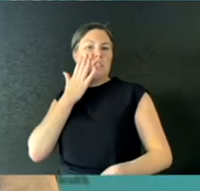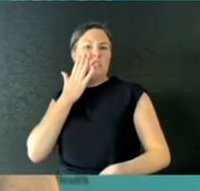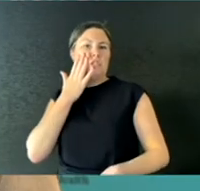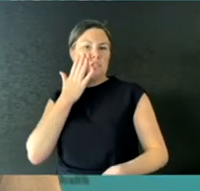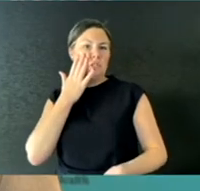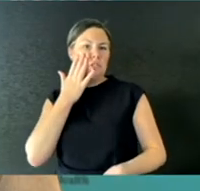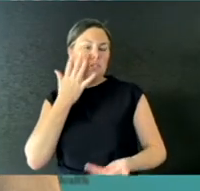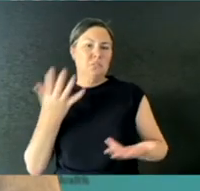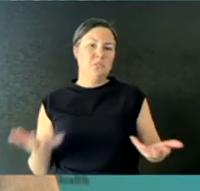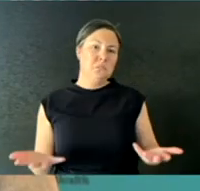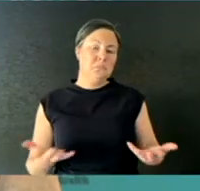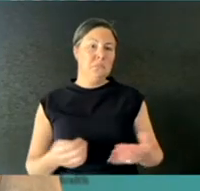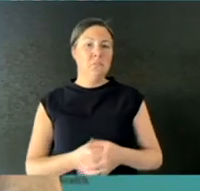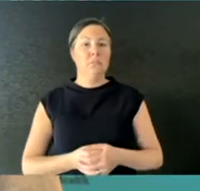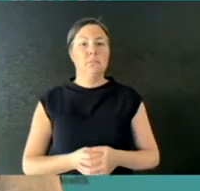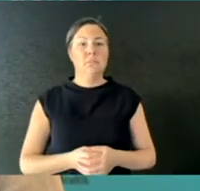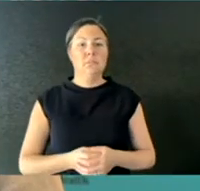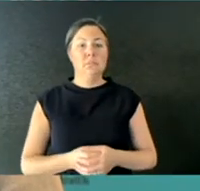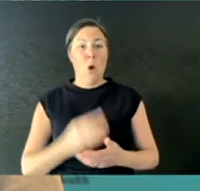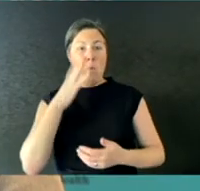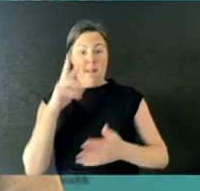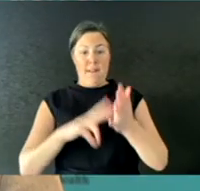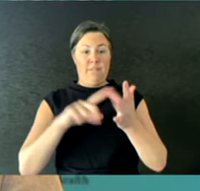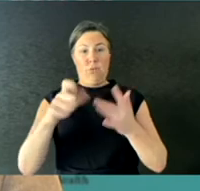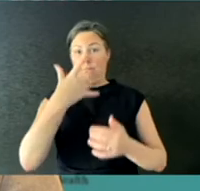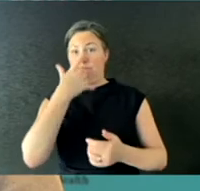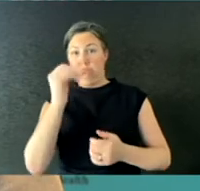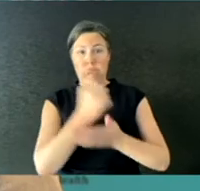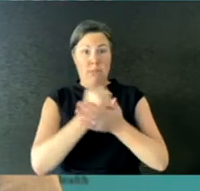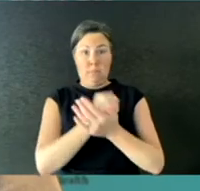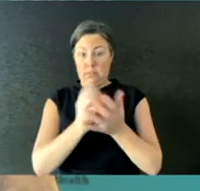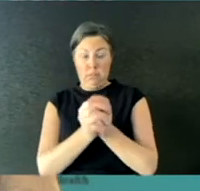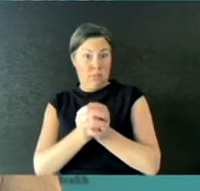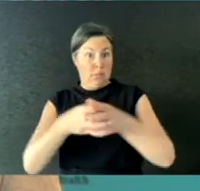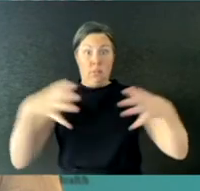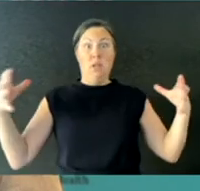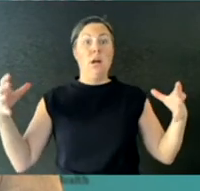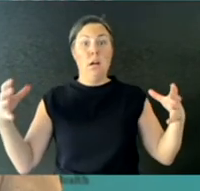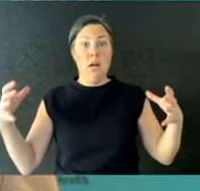Well, during the Victorian second wave, the guidance on when to use N95 masks, which are